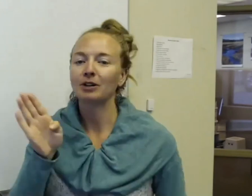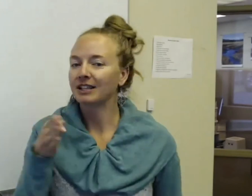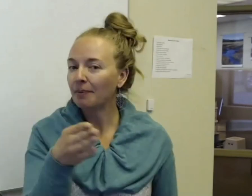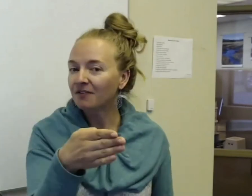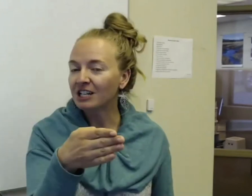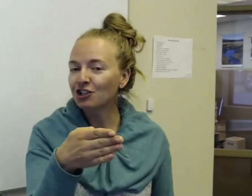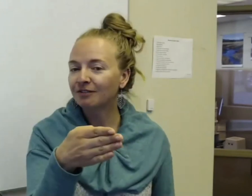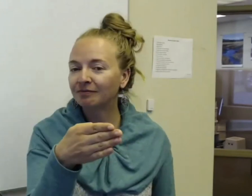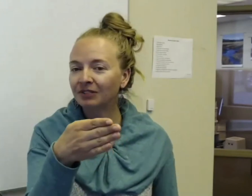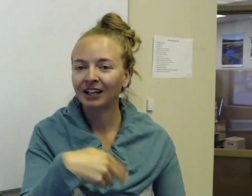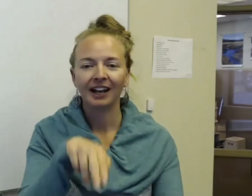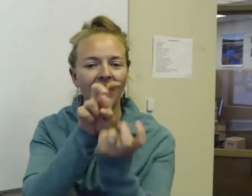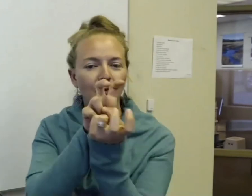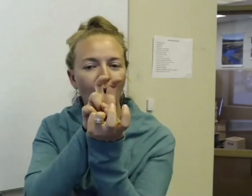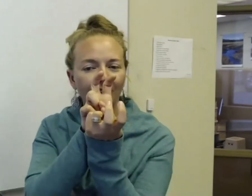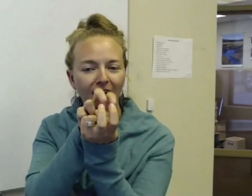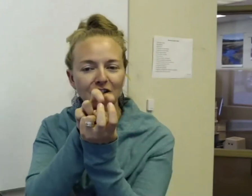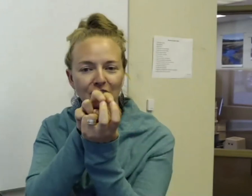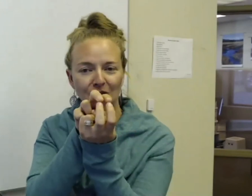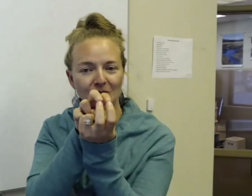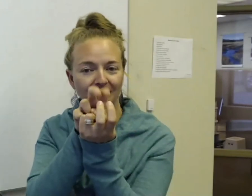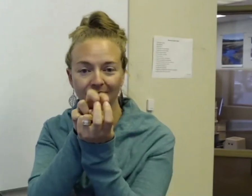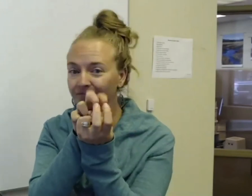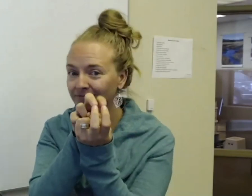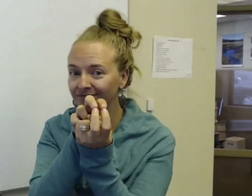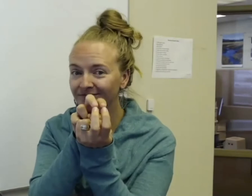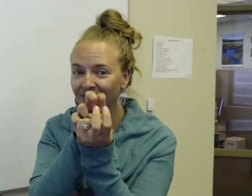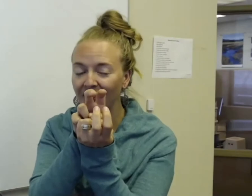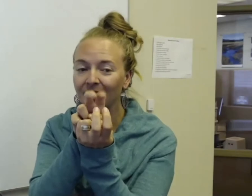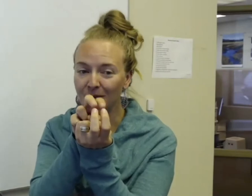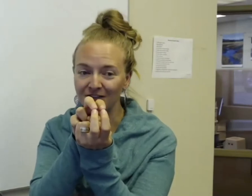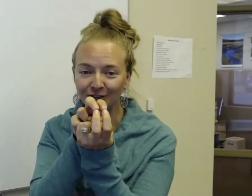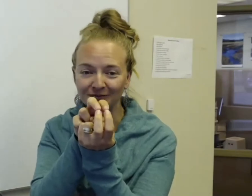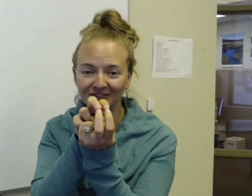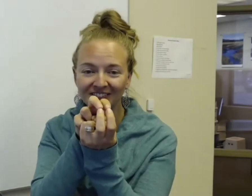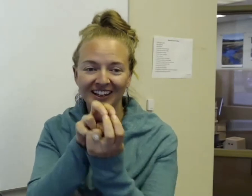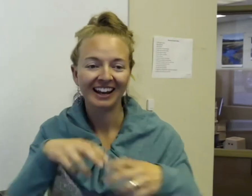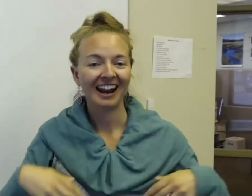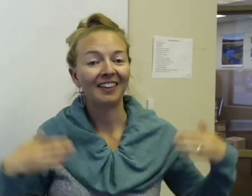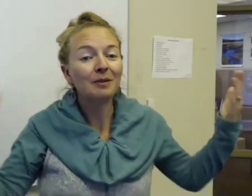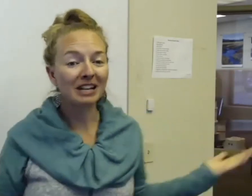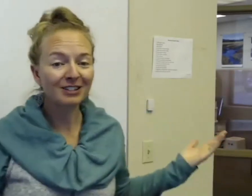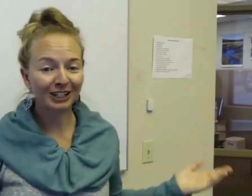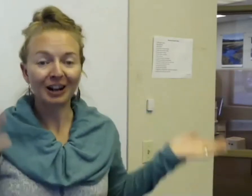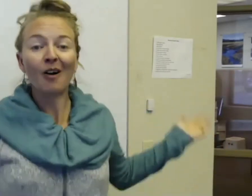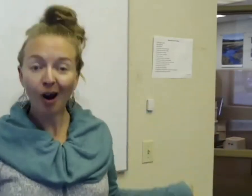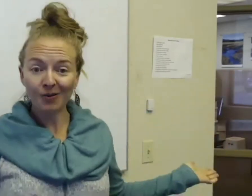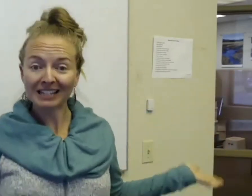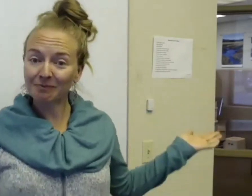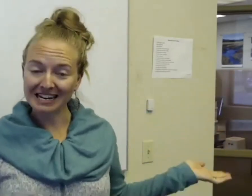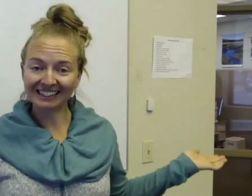I'm the fish. I'm calling on to the beaver. And then the beaver's going to go, oh that's me.